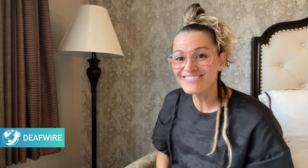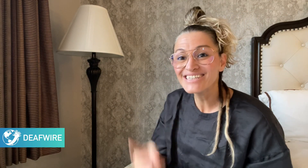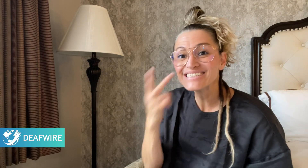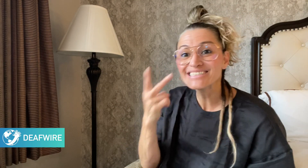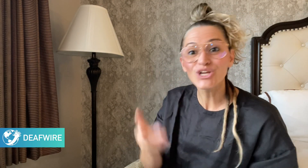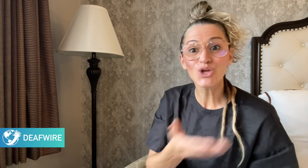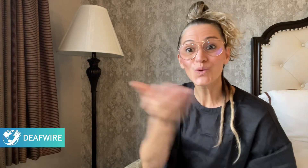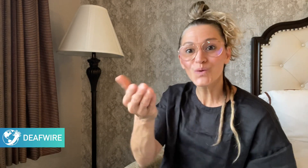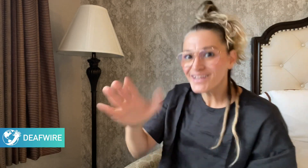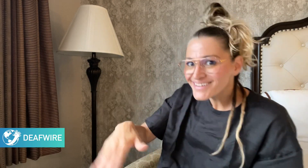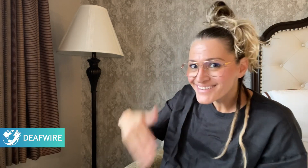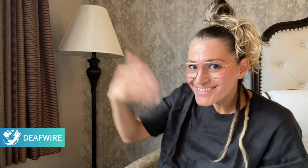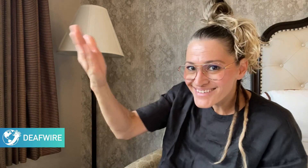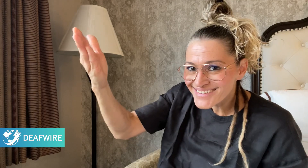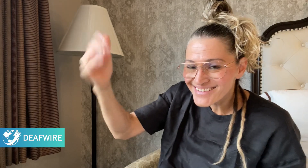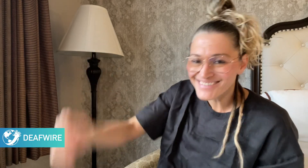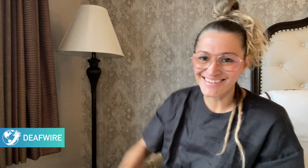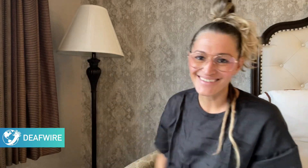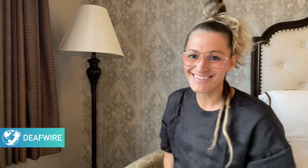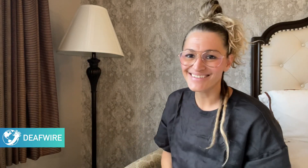See you next time!